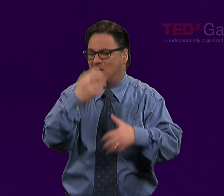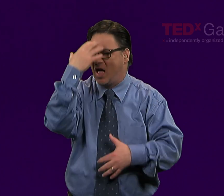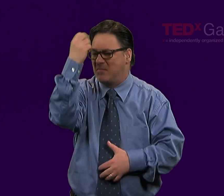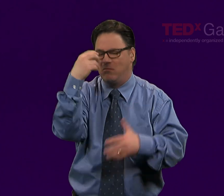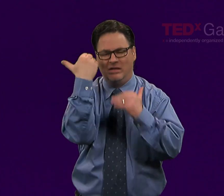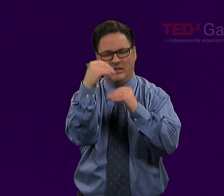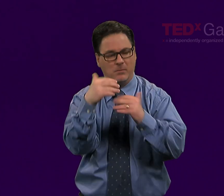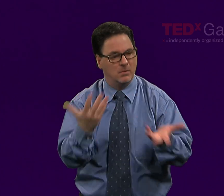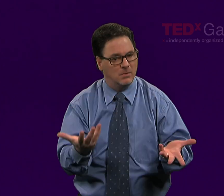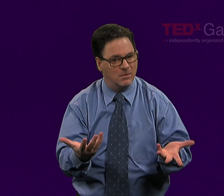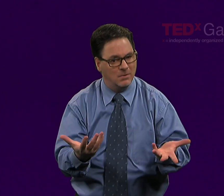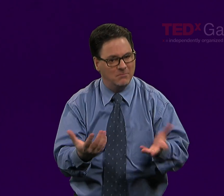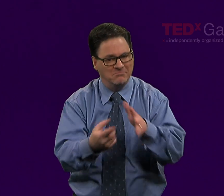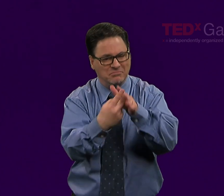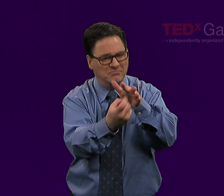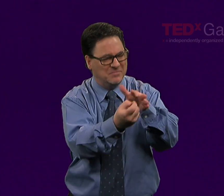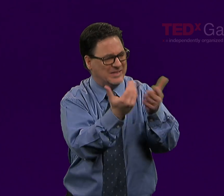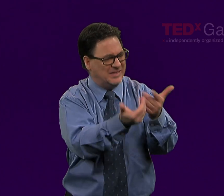but our memory is somewhat finite.